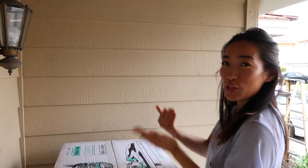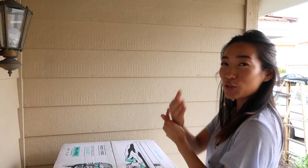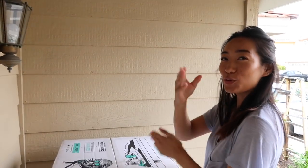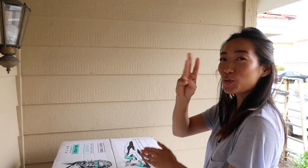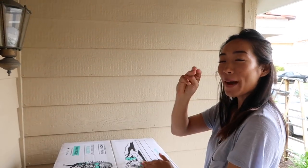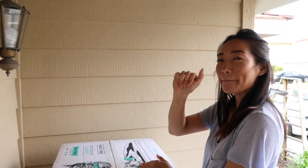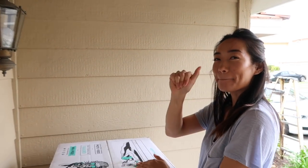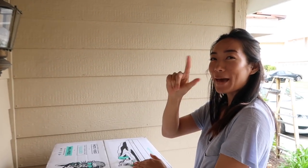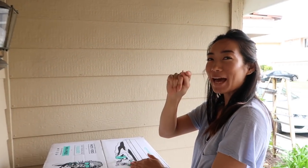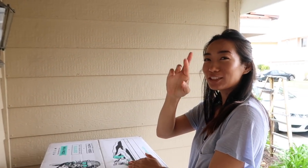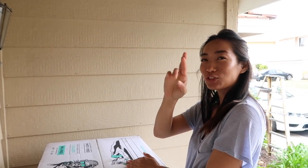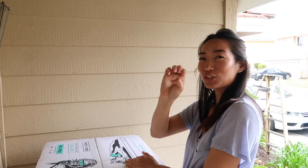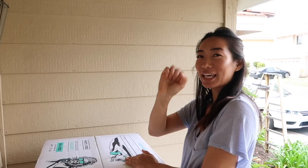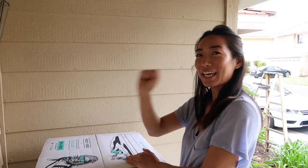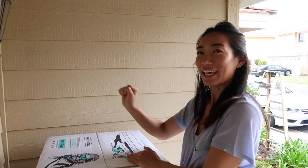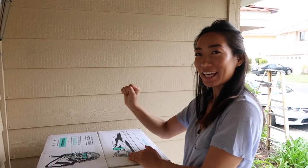E: A new mattress!